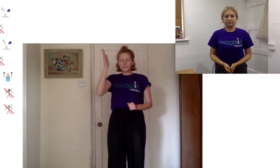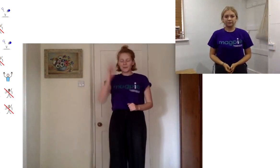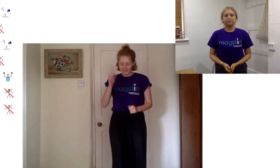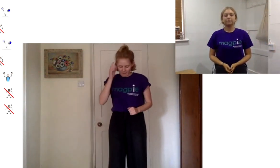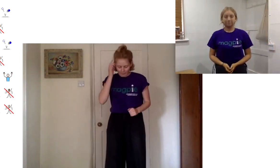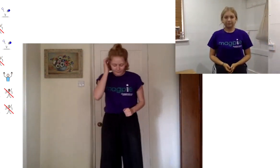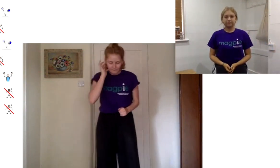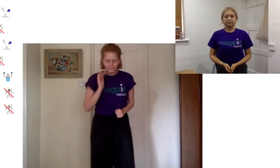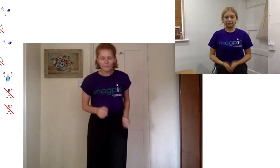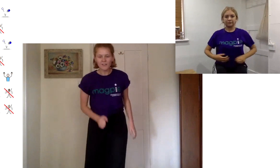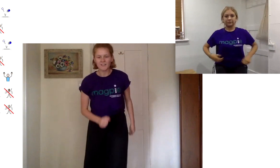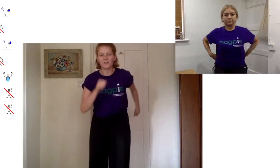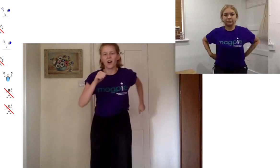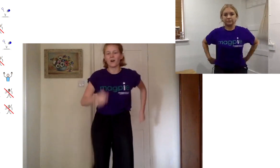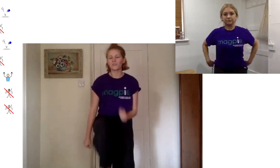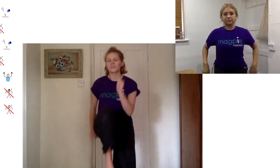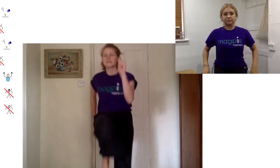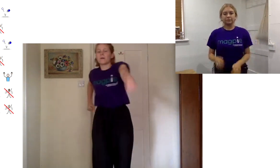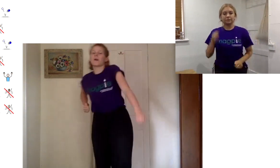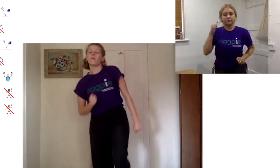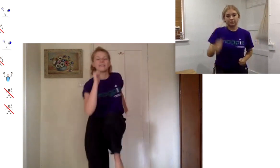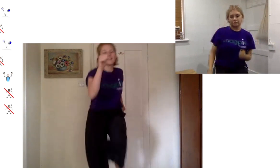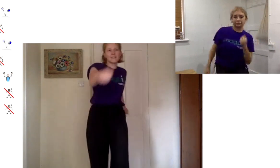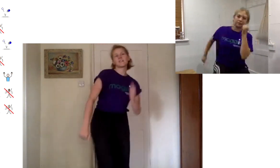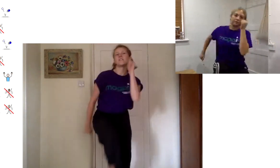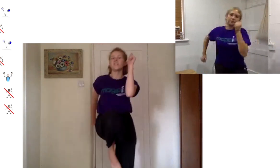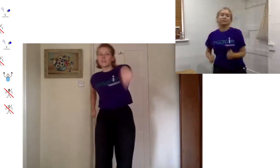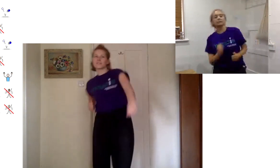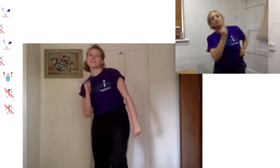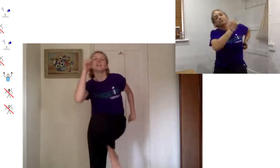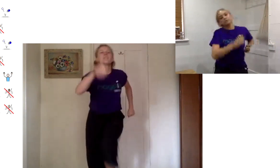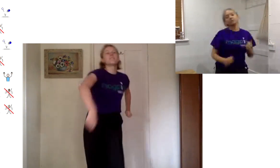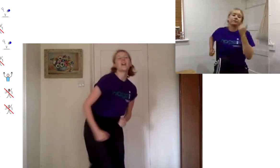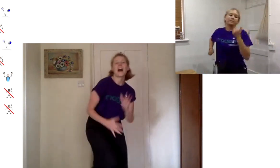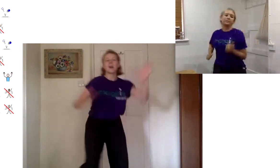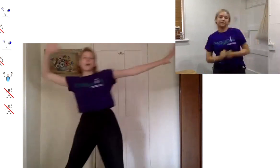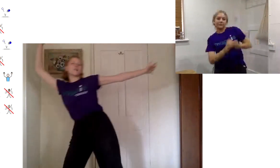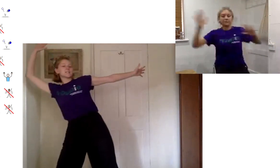from the top so we've got our walks on the spot we go one two three four and pose